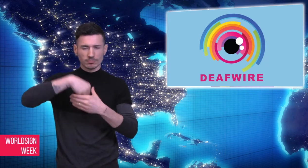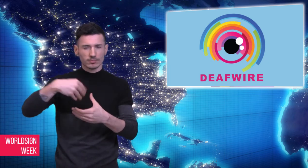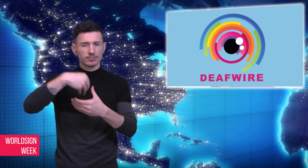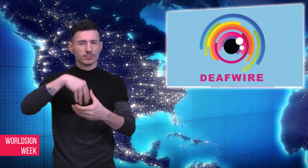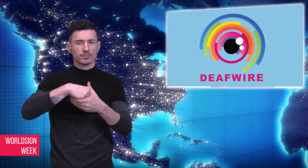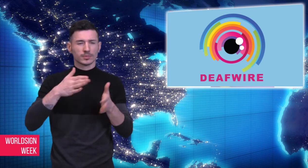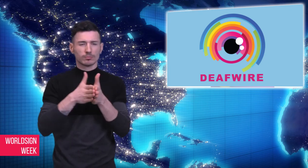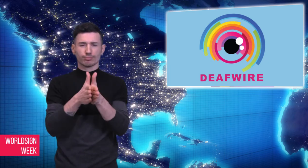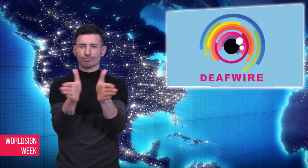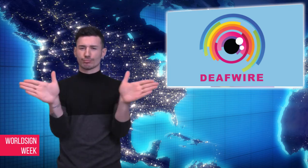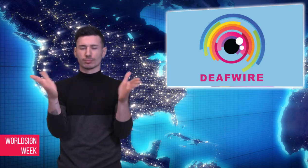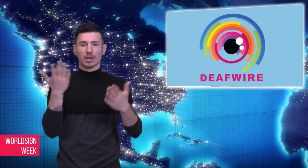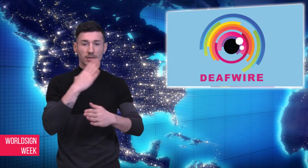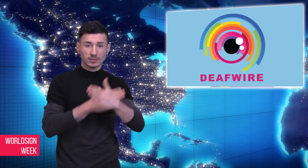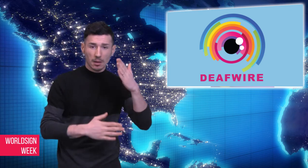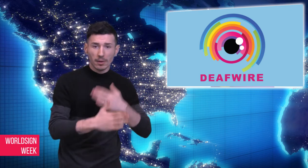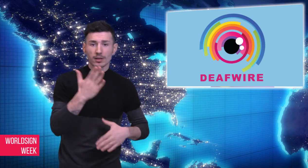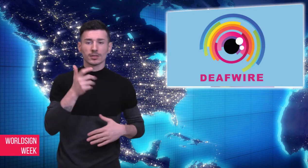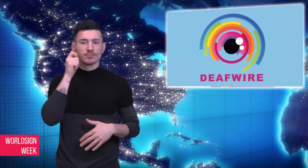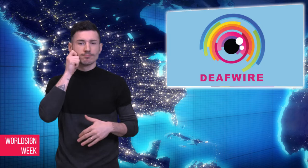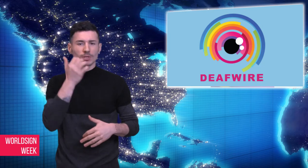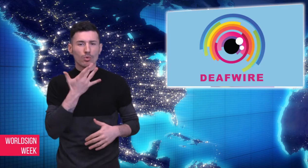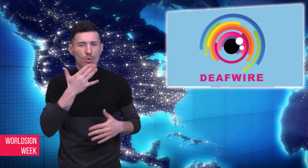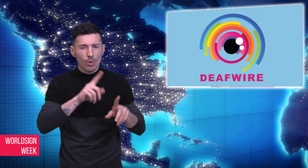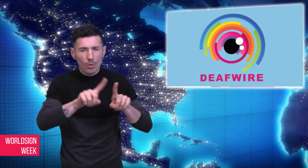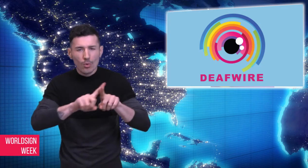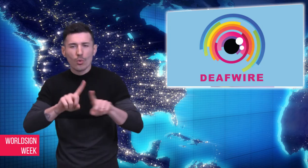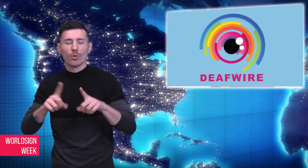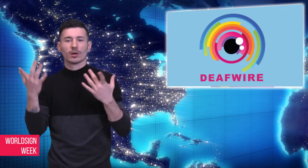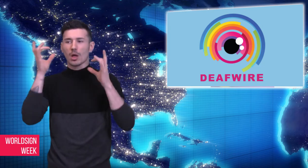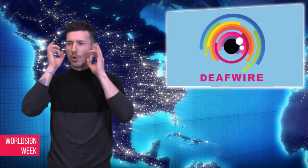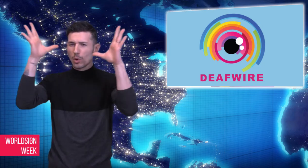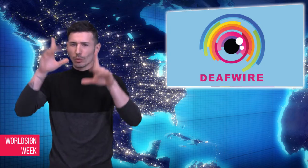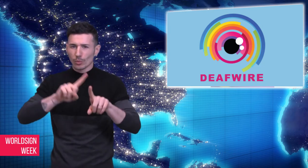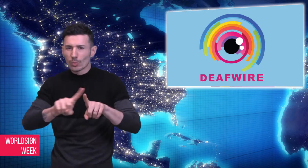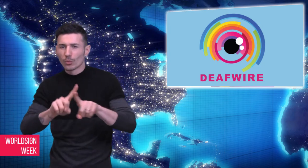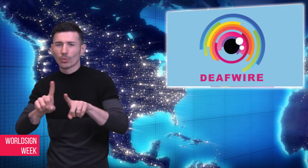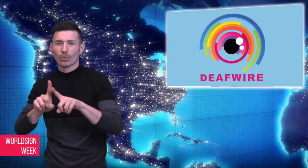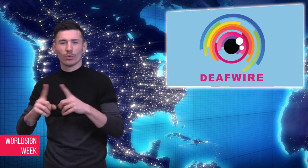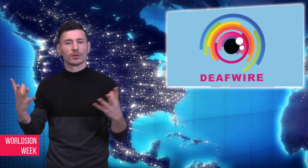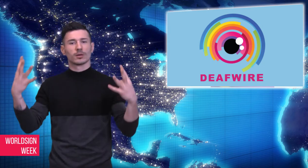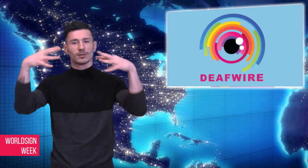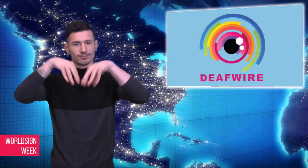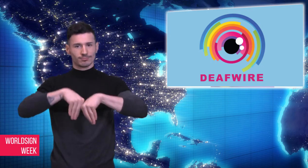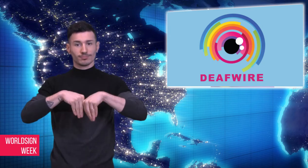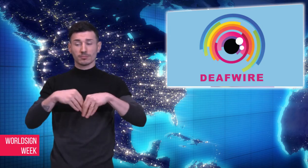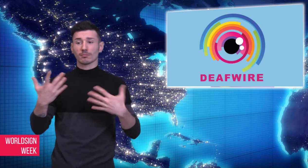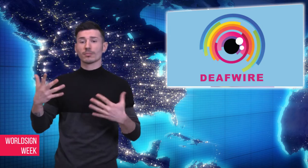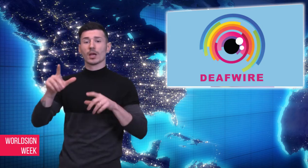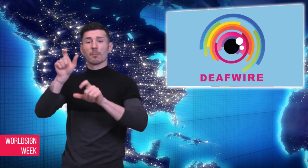acceptance of diverse and inclusive cultures. This